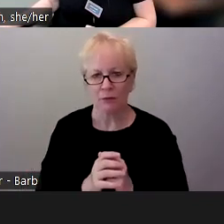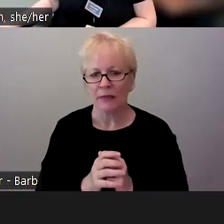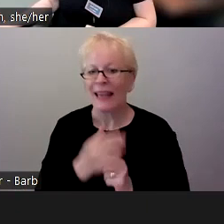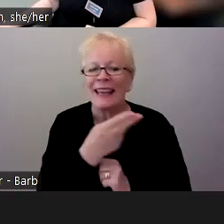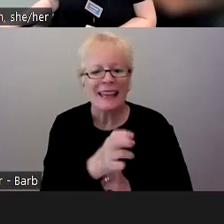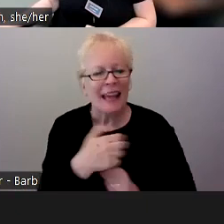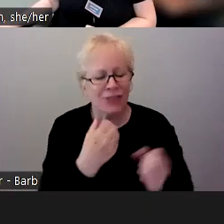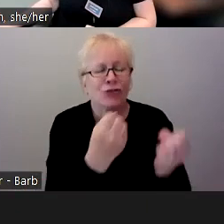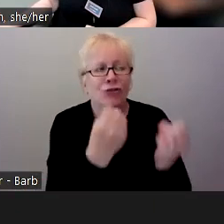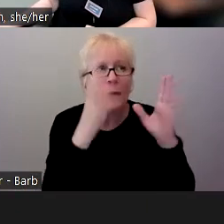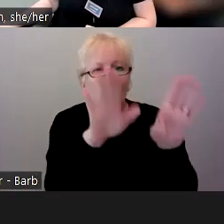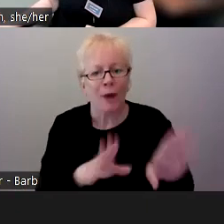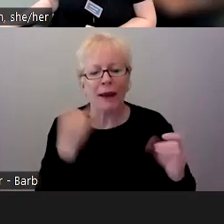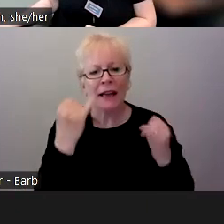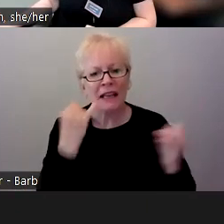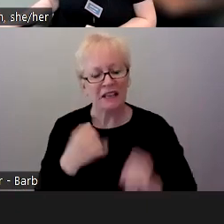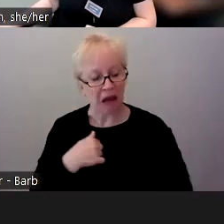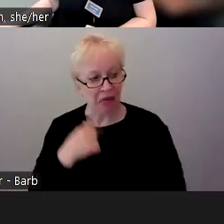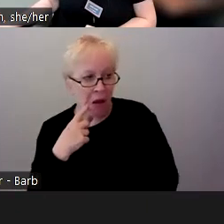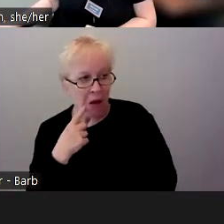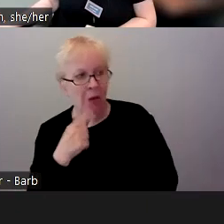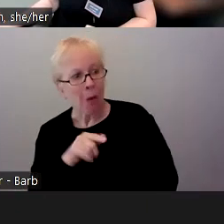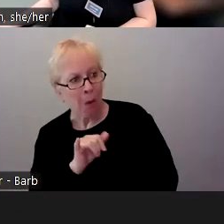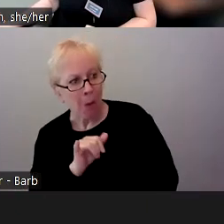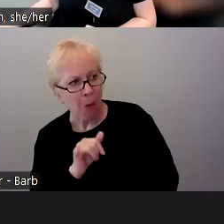like, "You know, I think I could benefit from this as well."